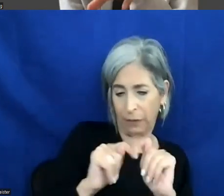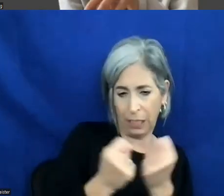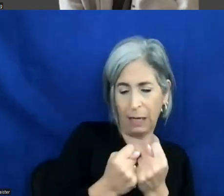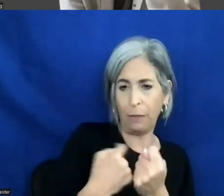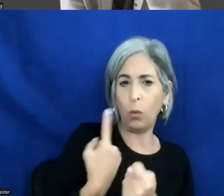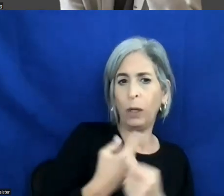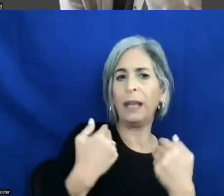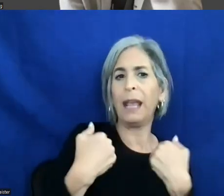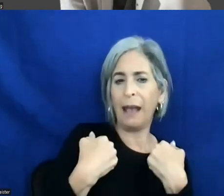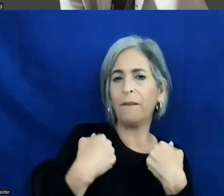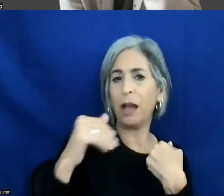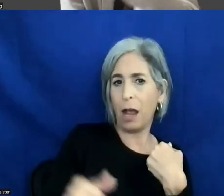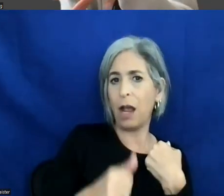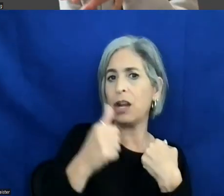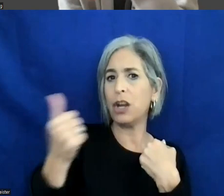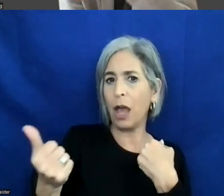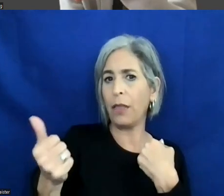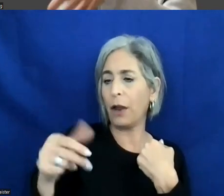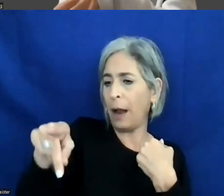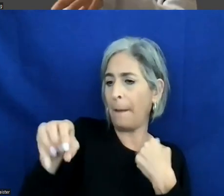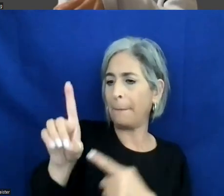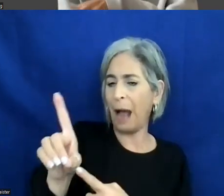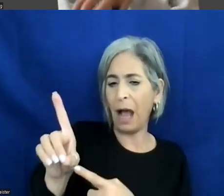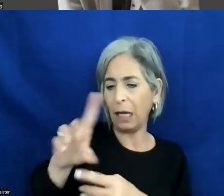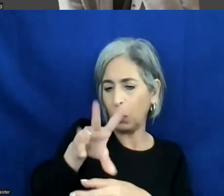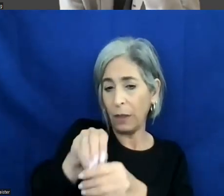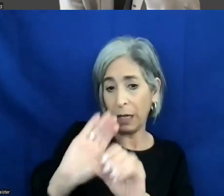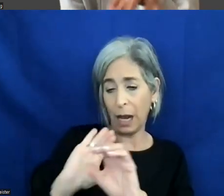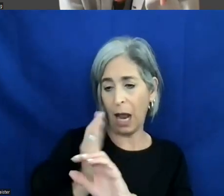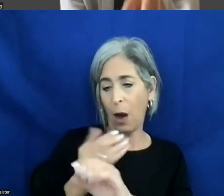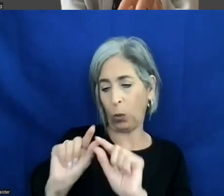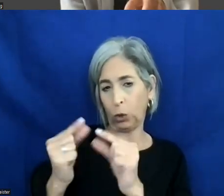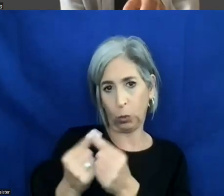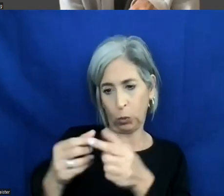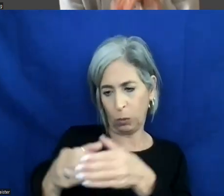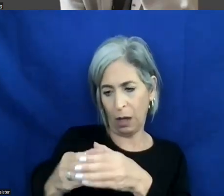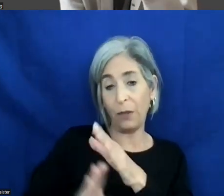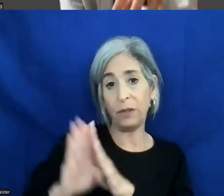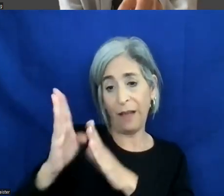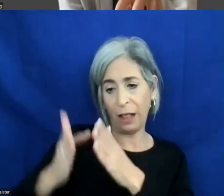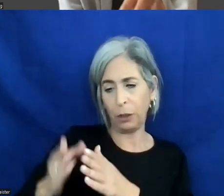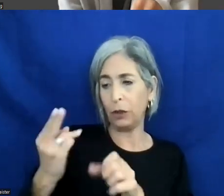do have another -- what we call a pod within the group, they are developers, they're user testers,